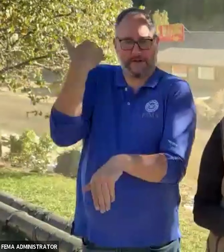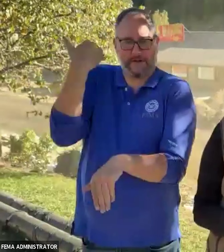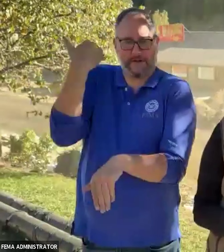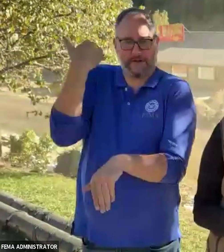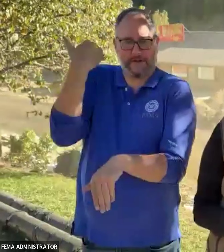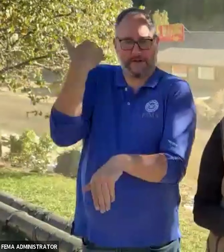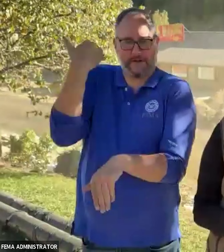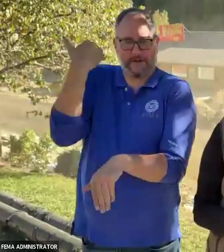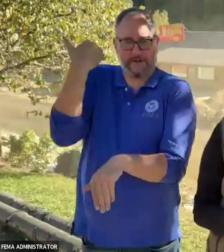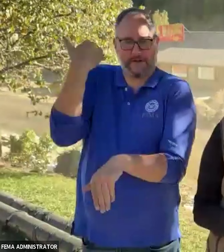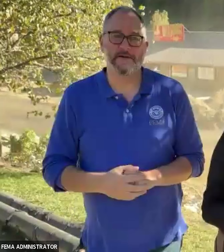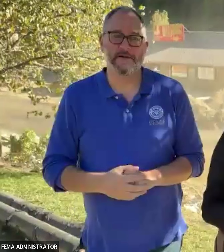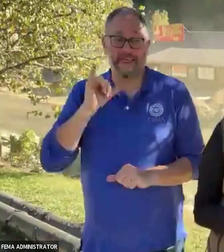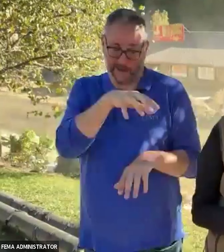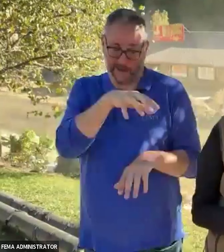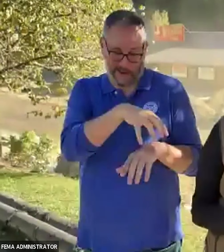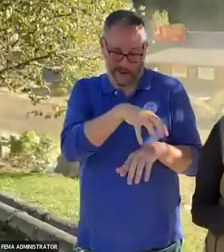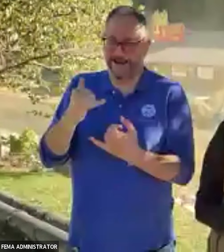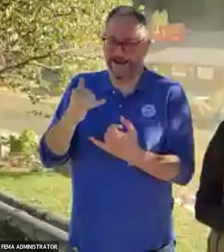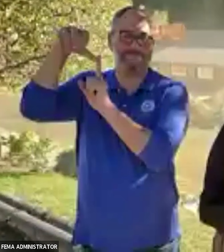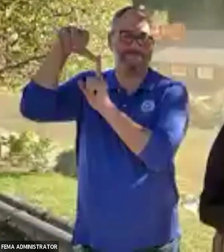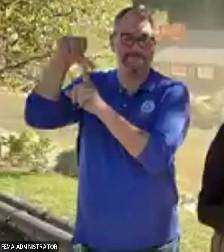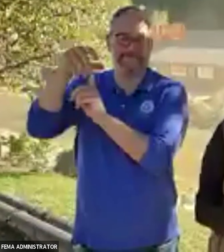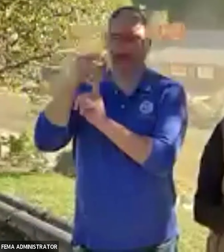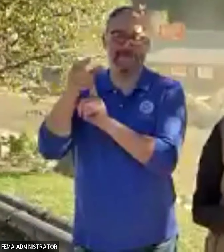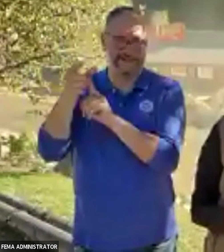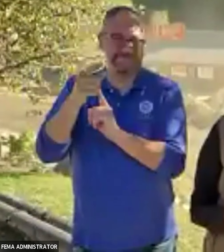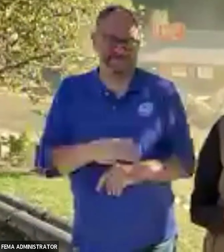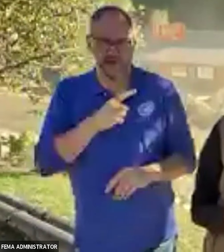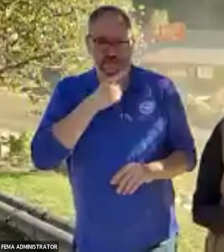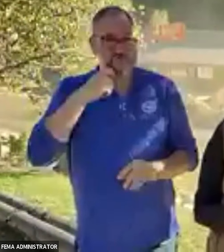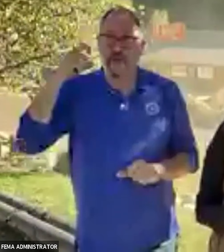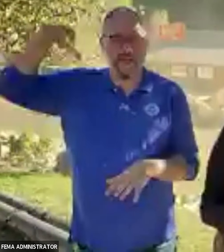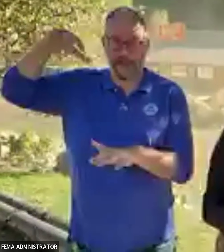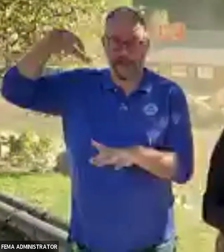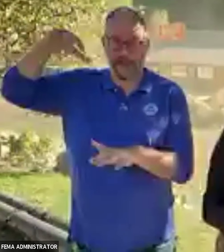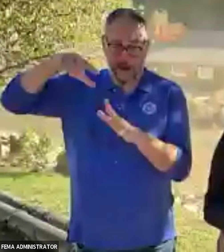nearly two decades ago, kept their fire station dry, functional and most importantly,